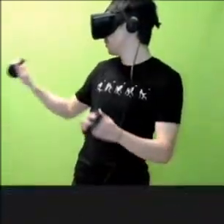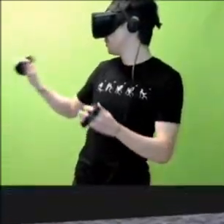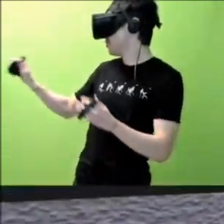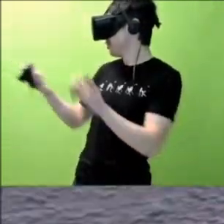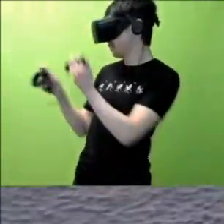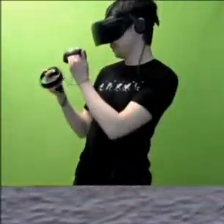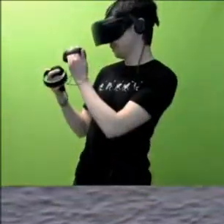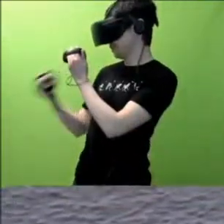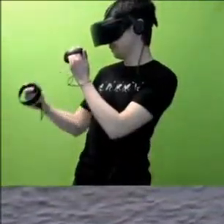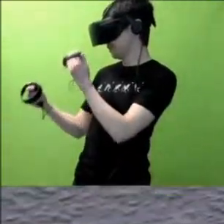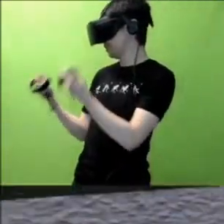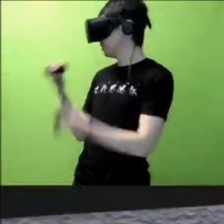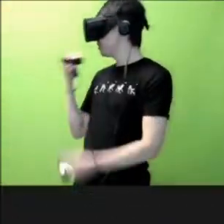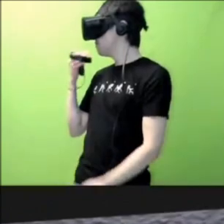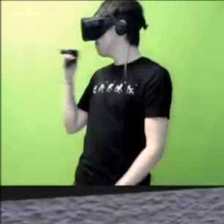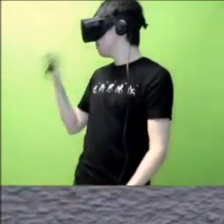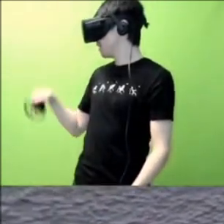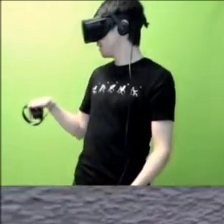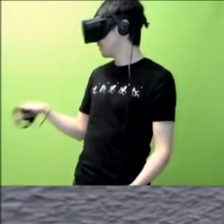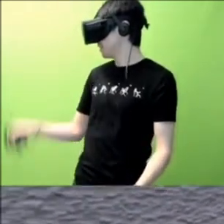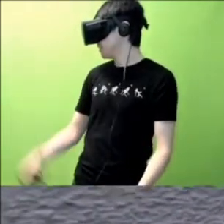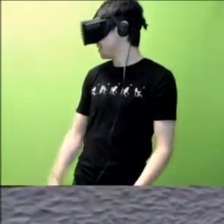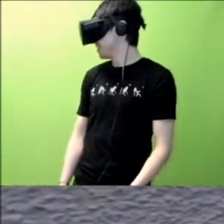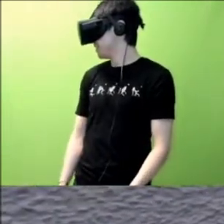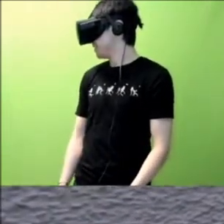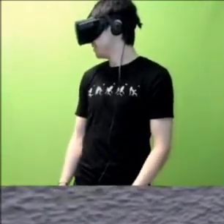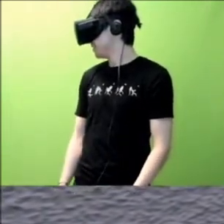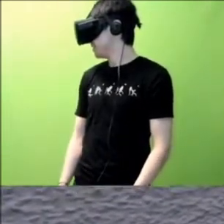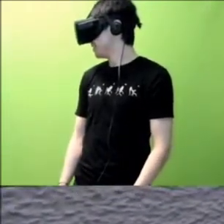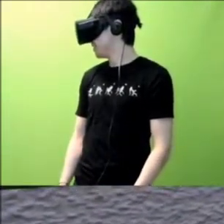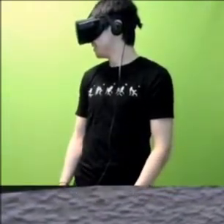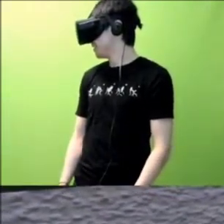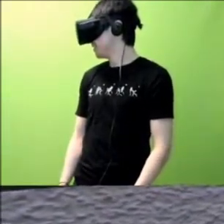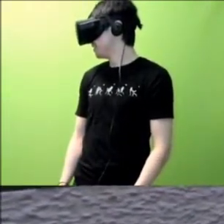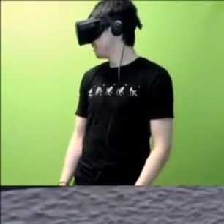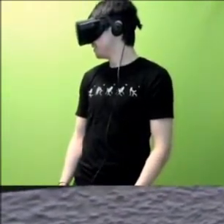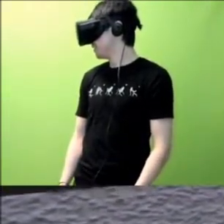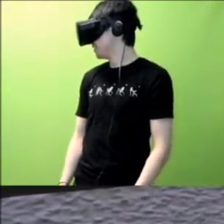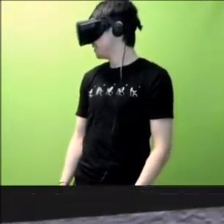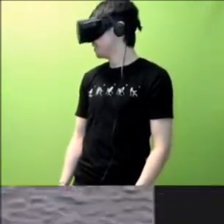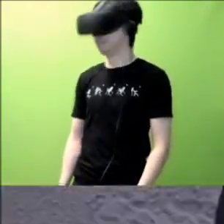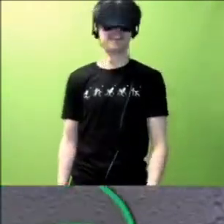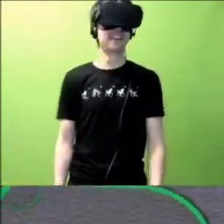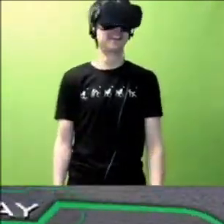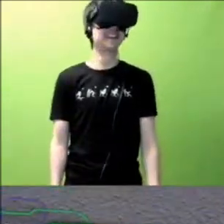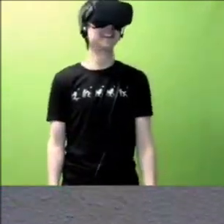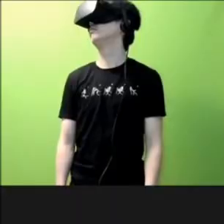Your skill is bad Pfft